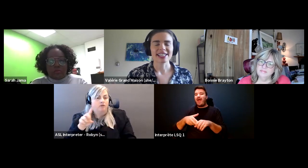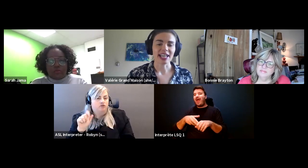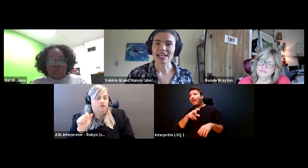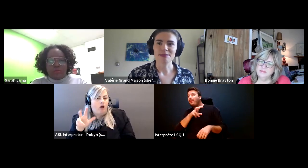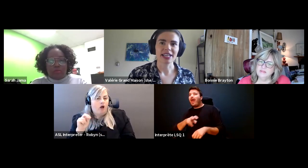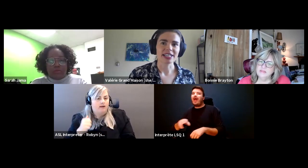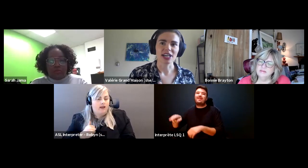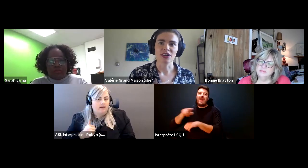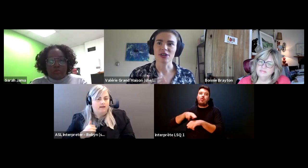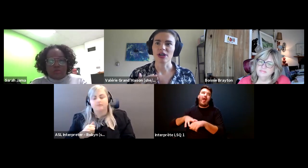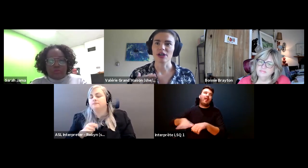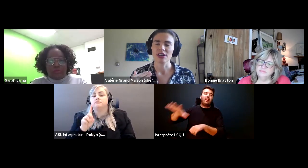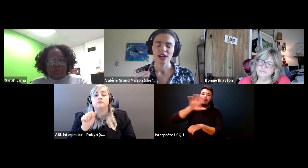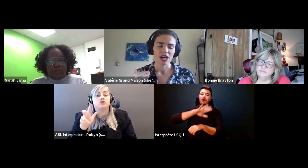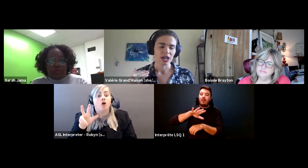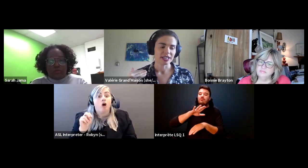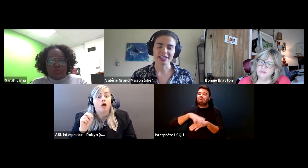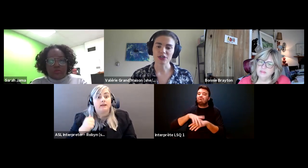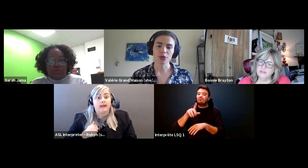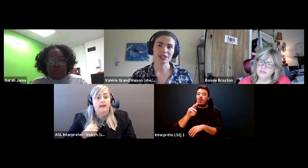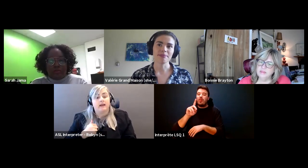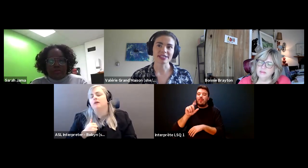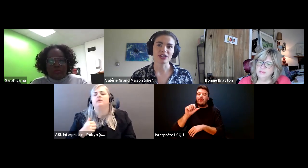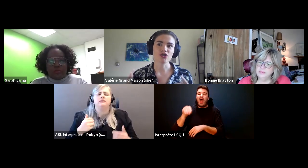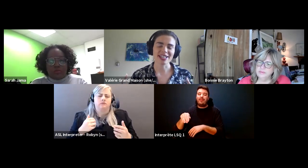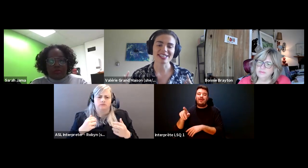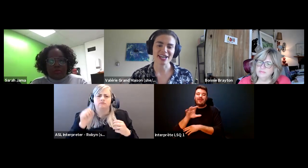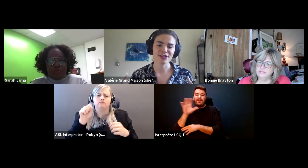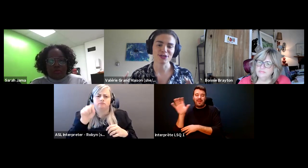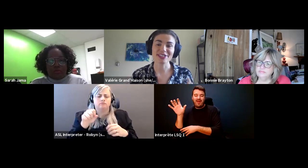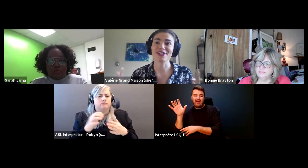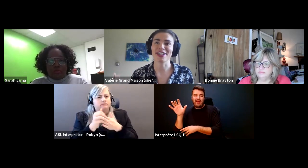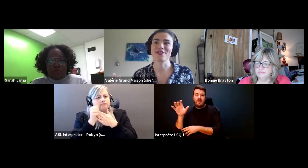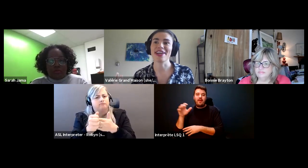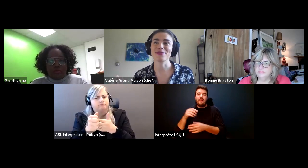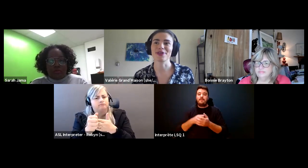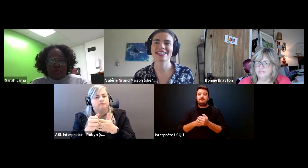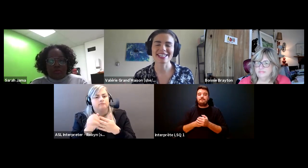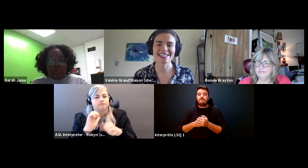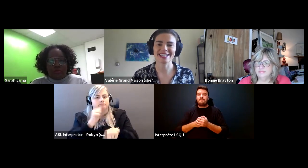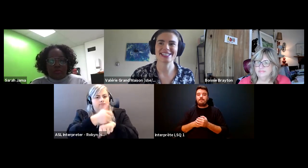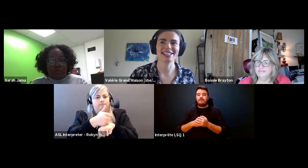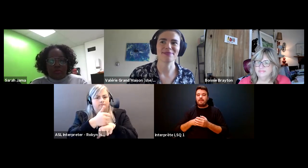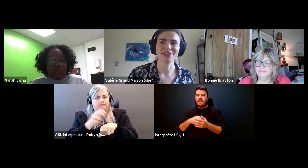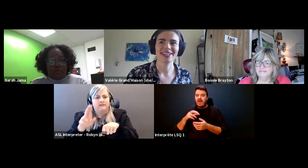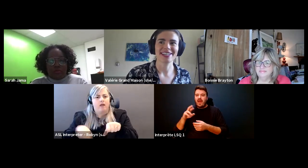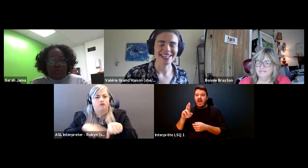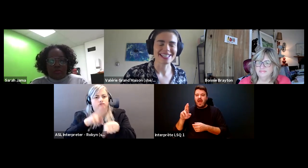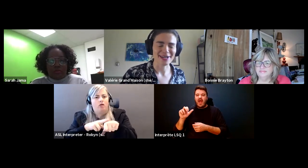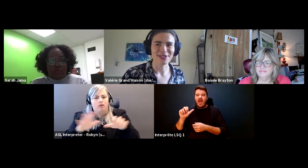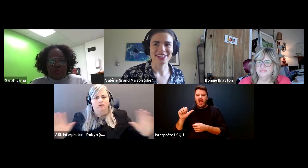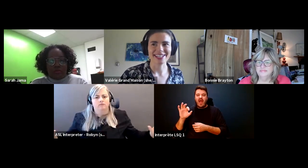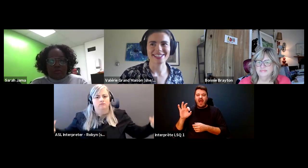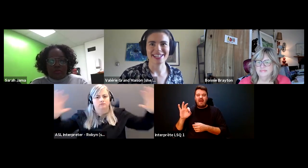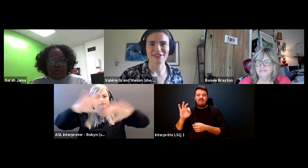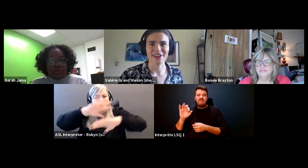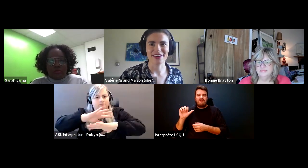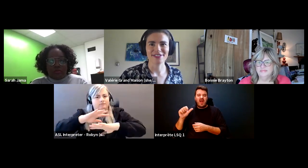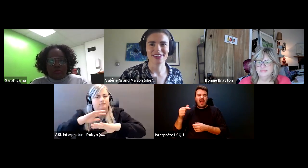Valérie Grand’Maison (she/elle): and Canada has played a leading role in building a transnational international network stance interjected inception in 1985.